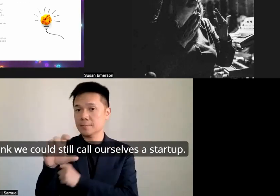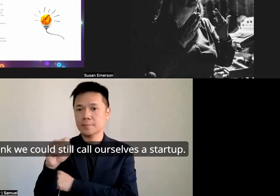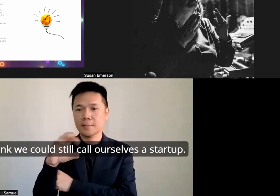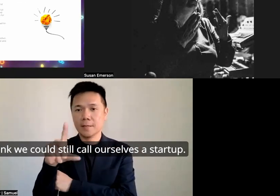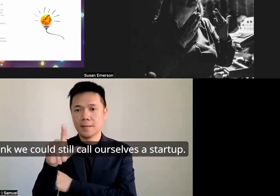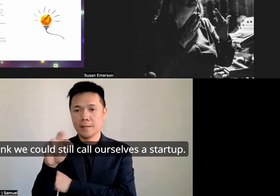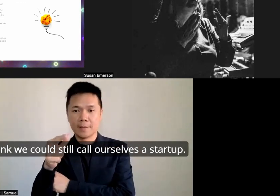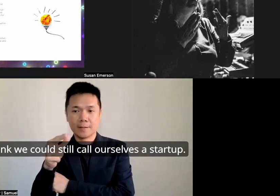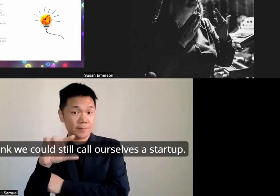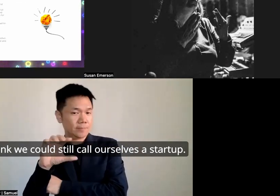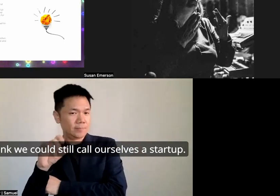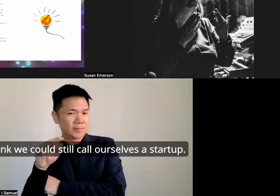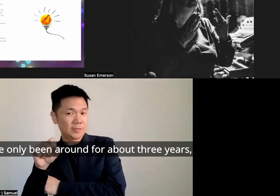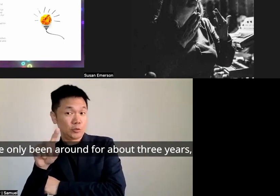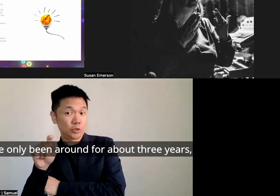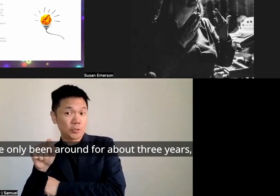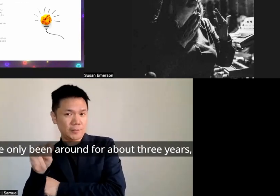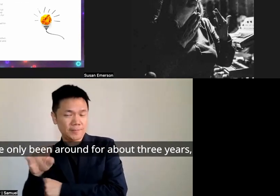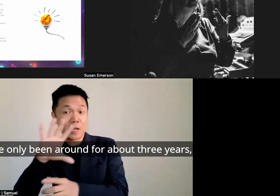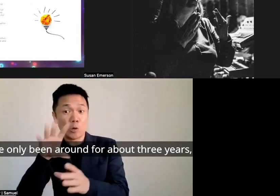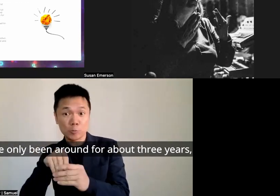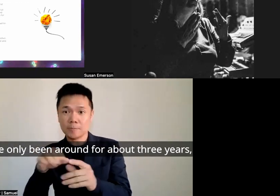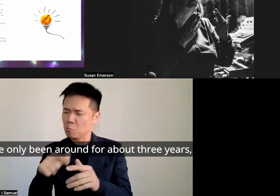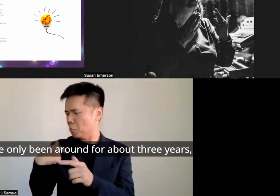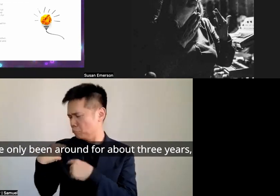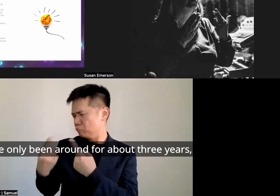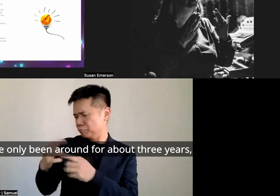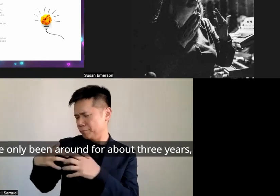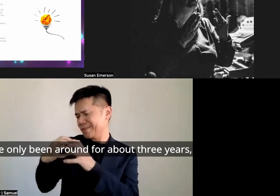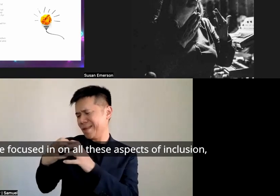we could still call ourselves a startup we've we've only been around for about three years